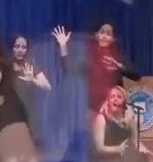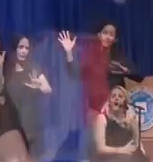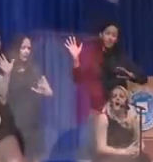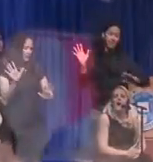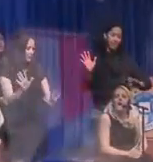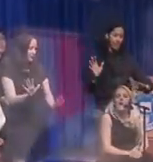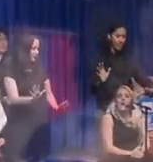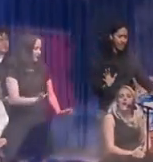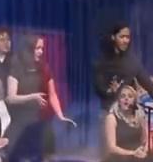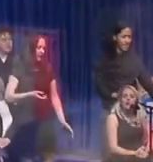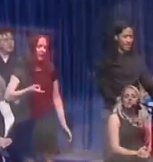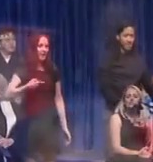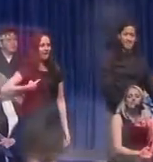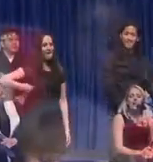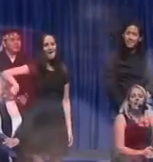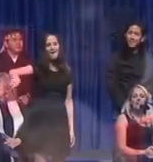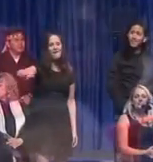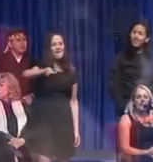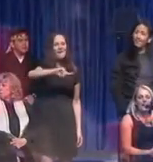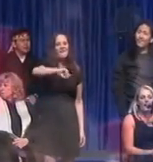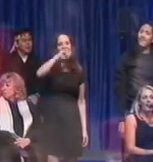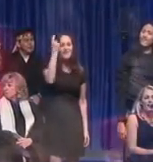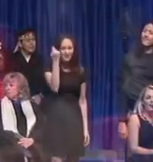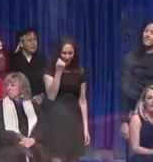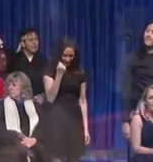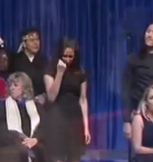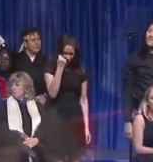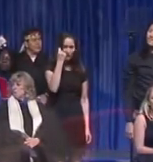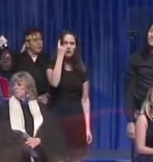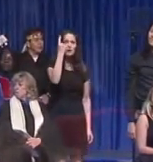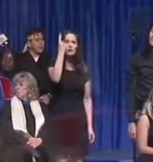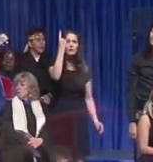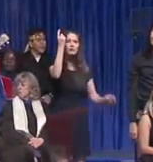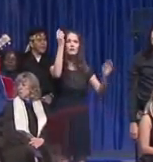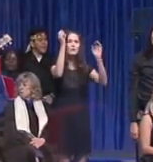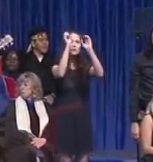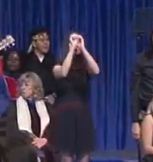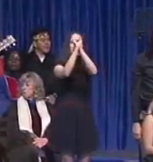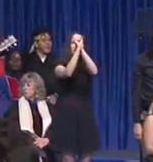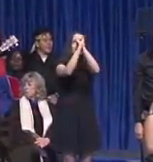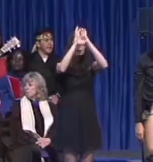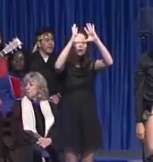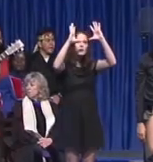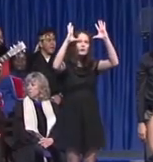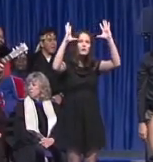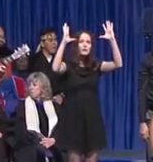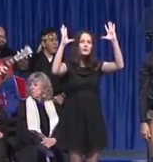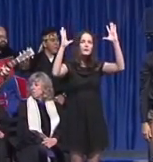All shall know the wonder